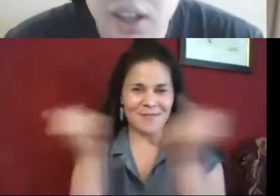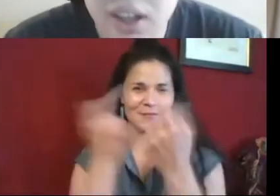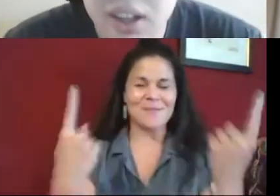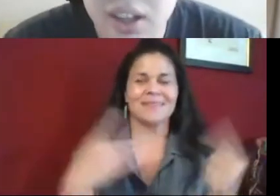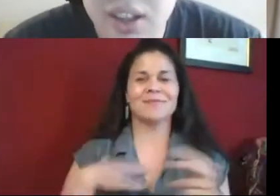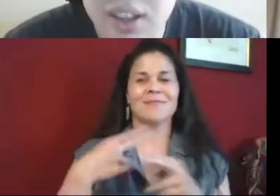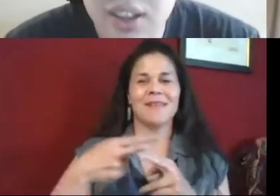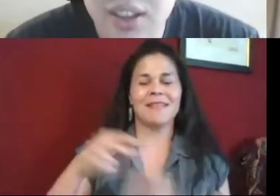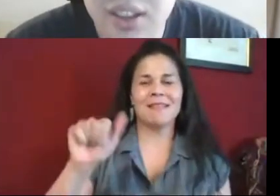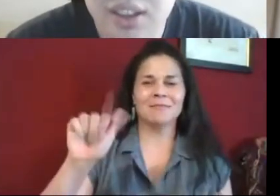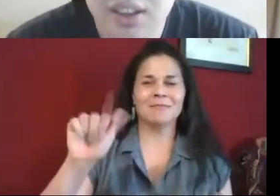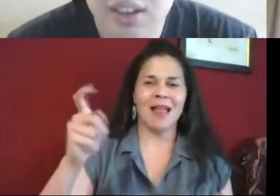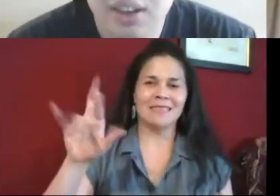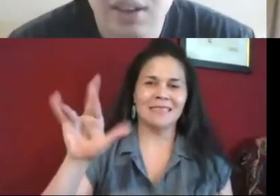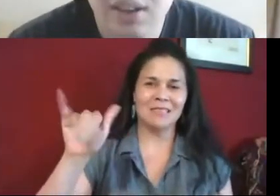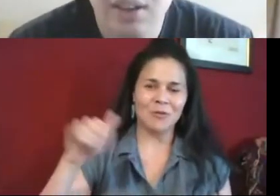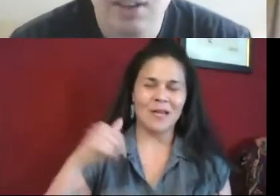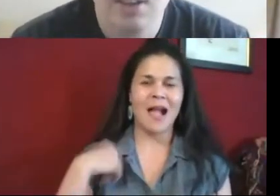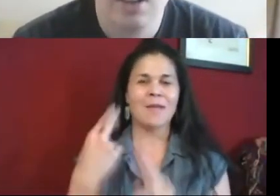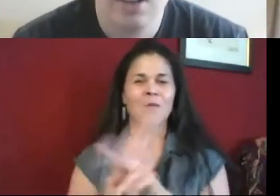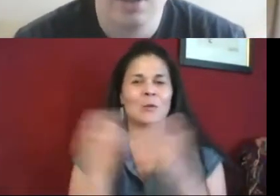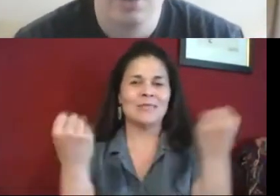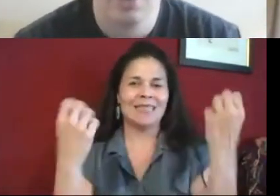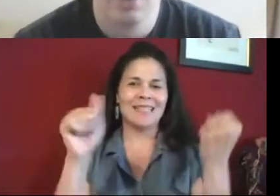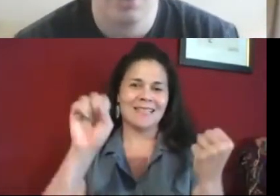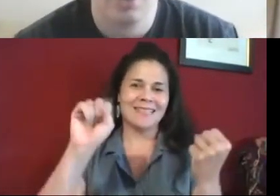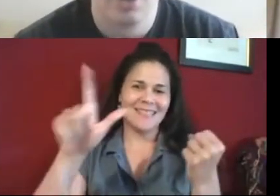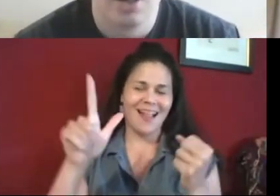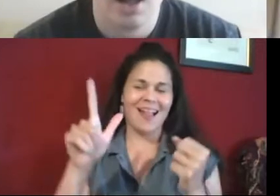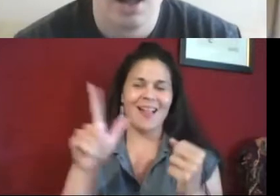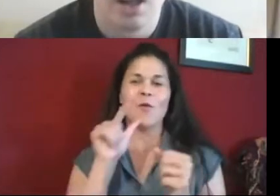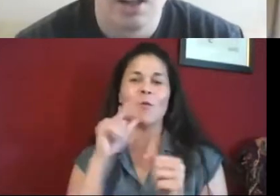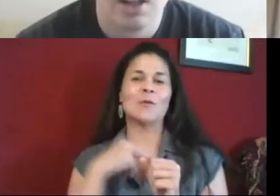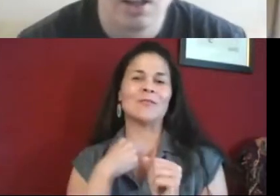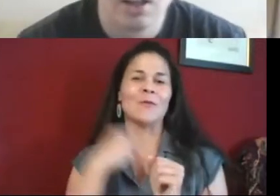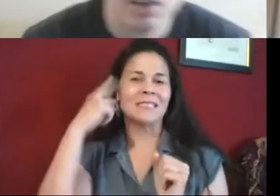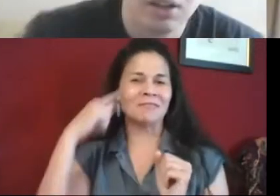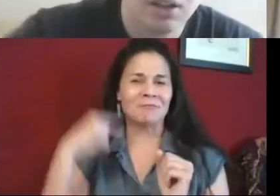ALEXANDRIA (Voiced by JACINDA): Hello, name is Alexandria.